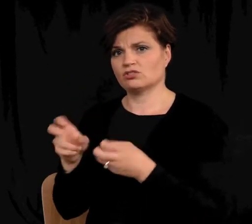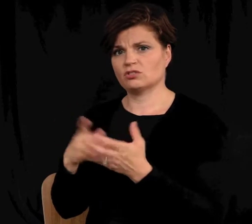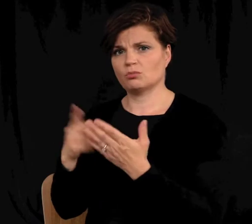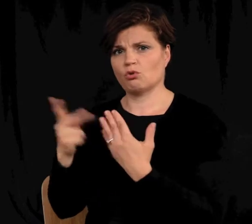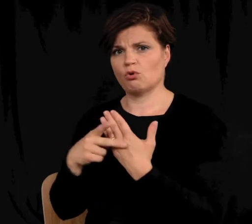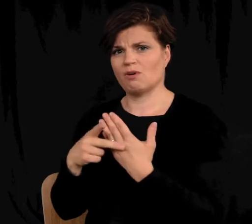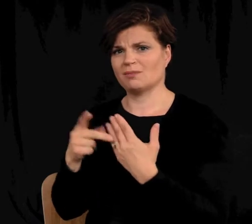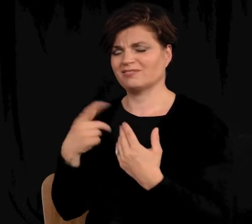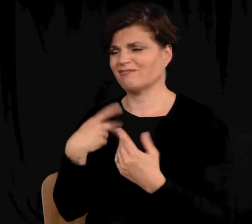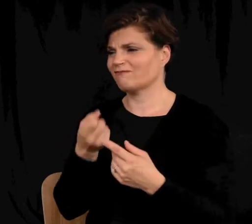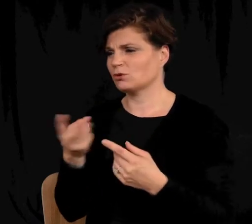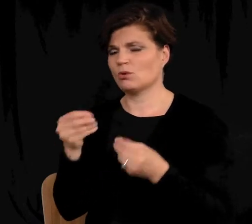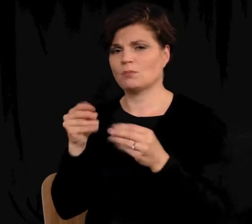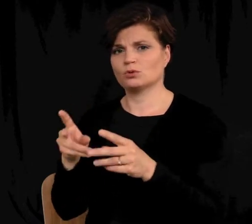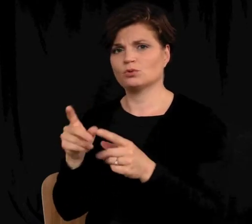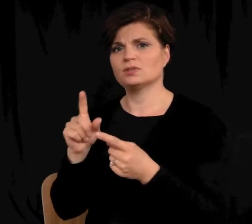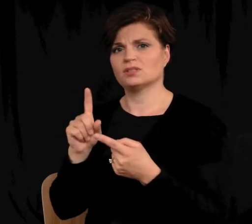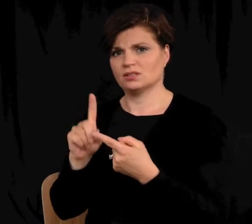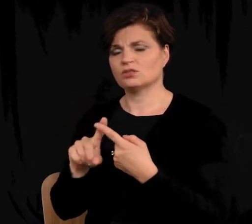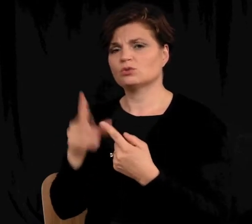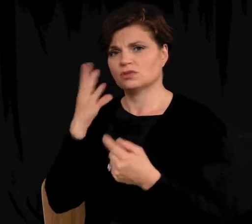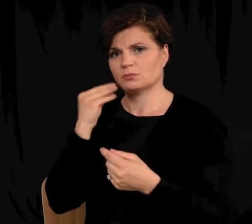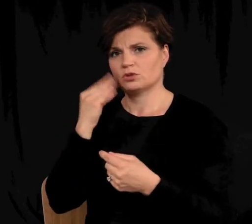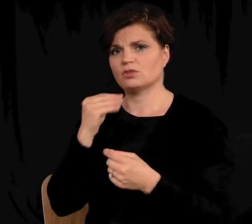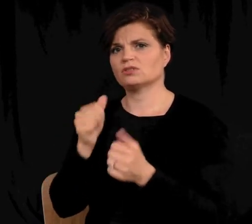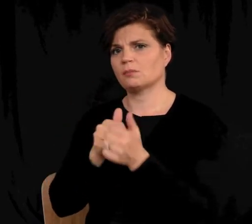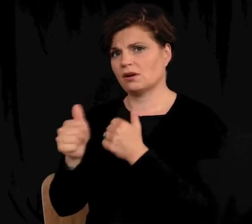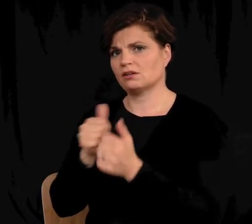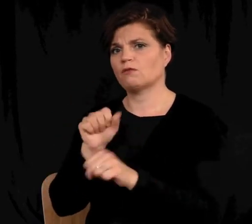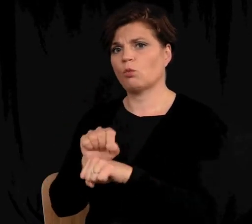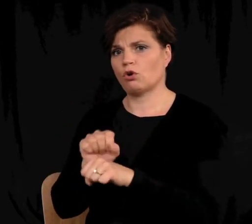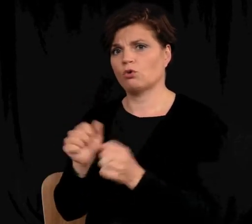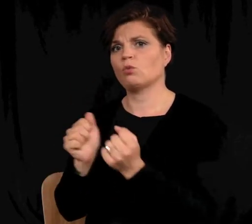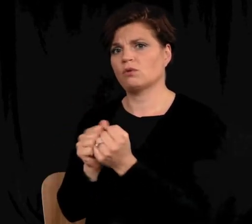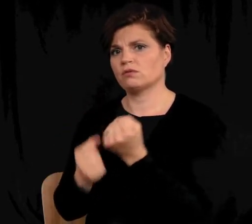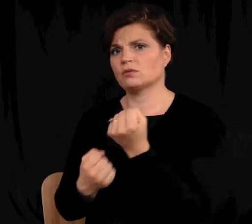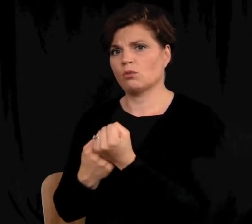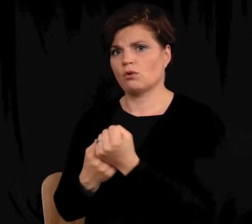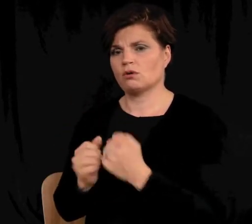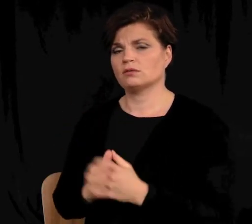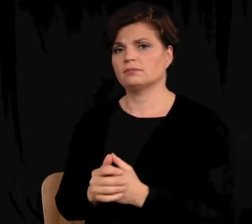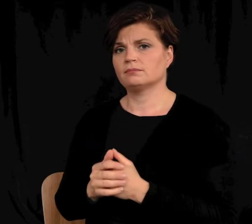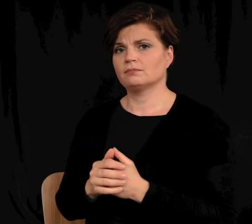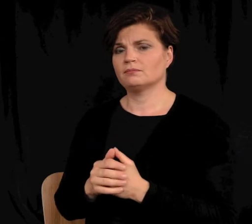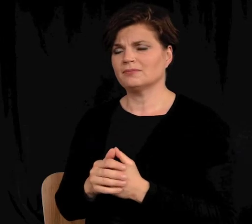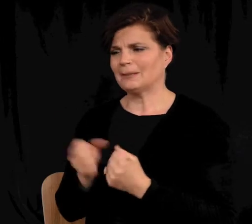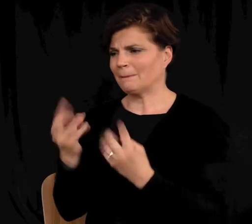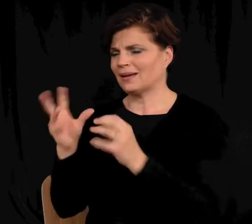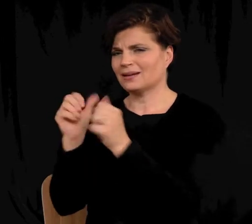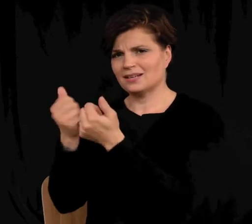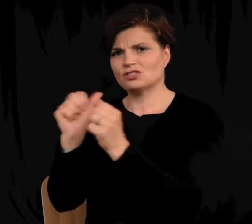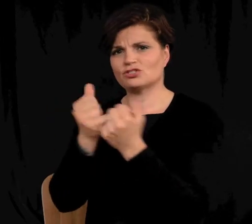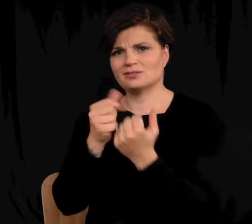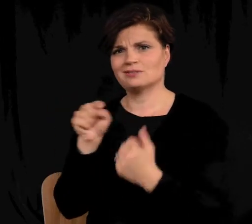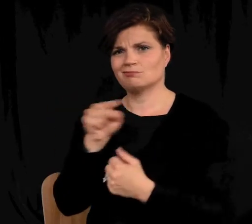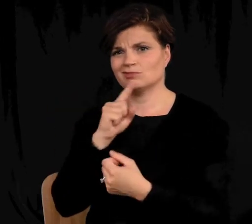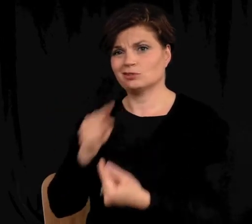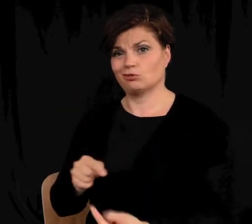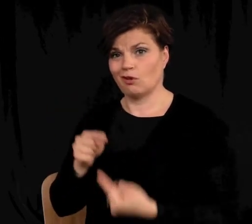programs had few opportunities to to experience competitive work with support. Many agencies really struggled